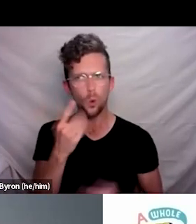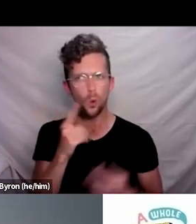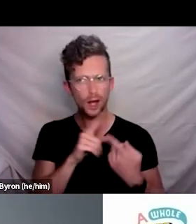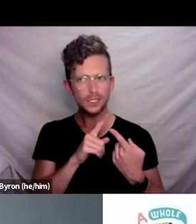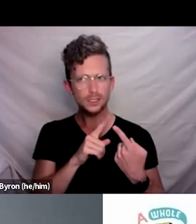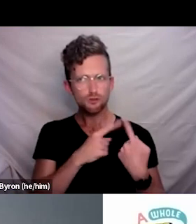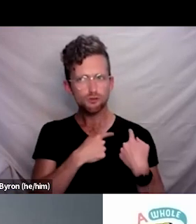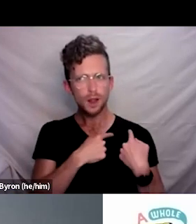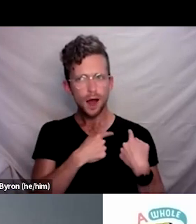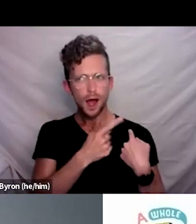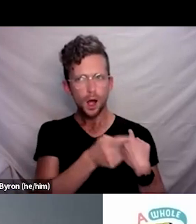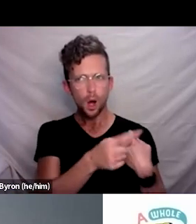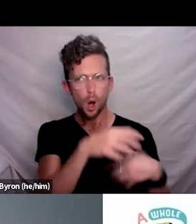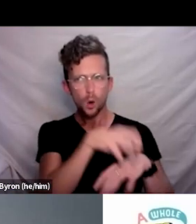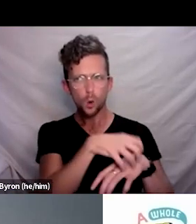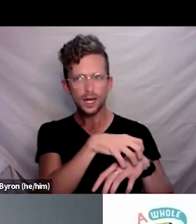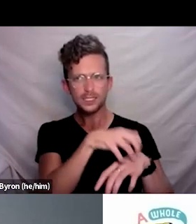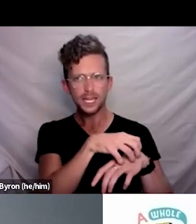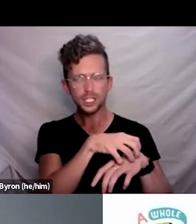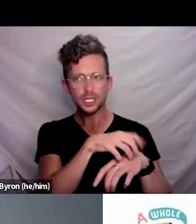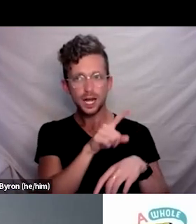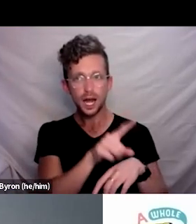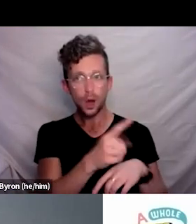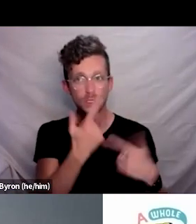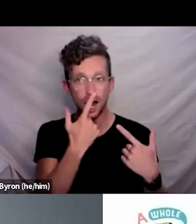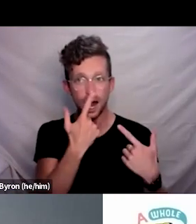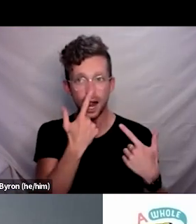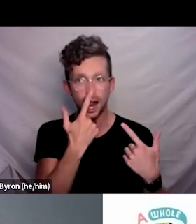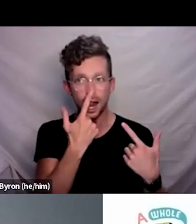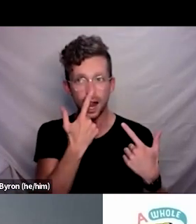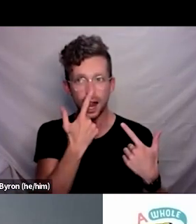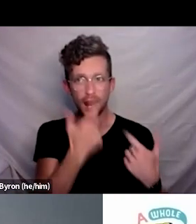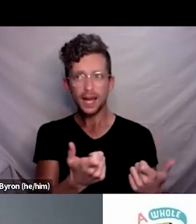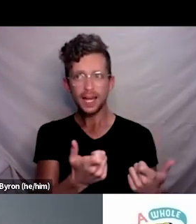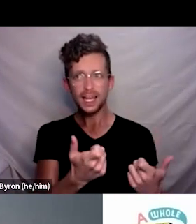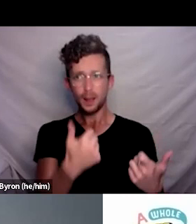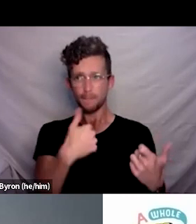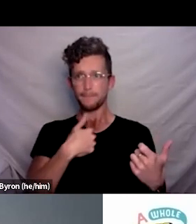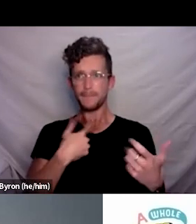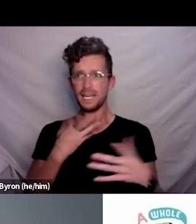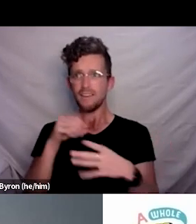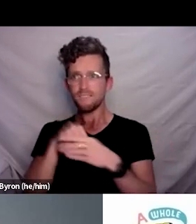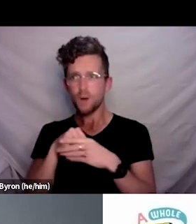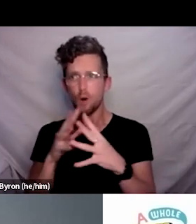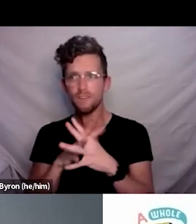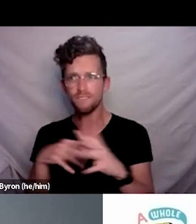I mean, it only happened to be that they contacted me, through me being in Whaikaha, that’s why if I wasn’t involved